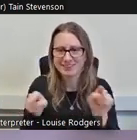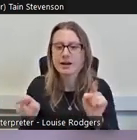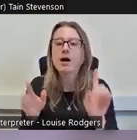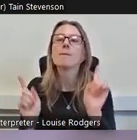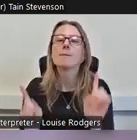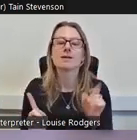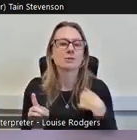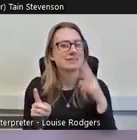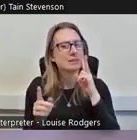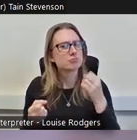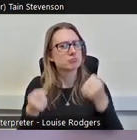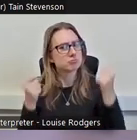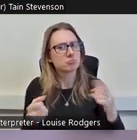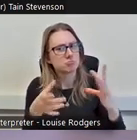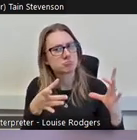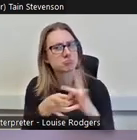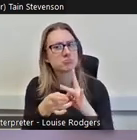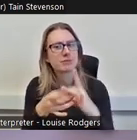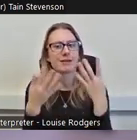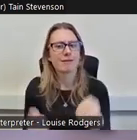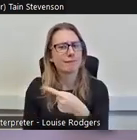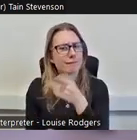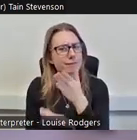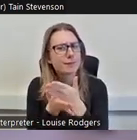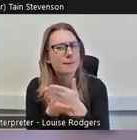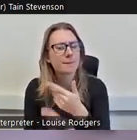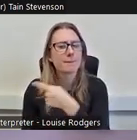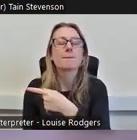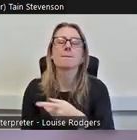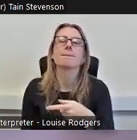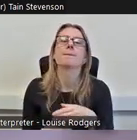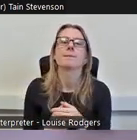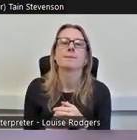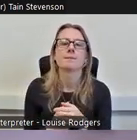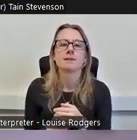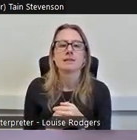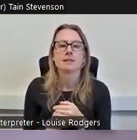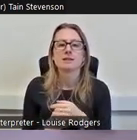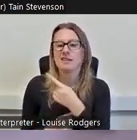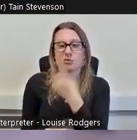links, and this isn't just the only question, but I've only put one in today. There are really